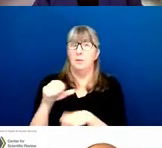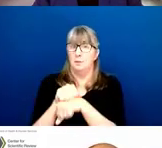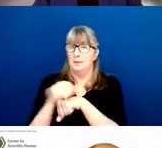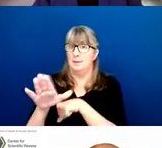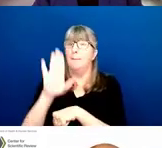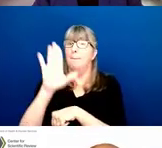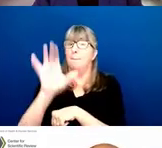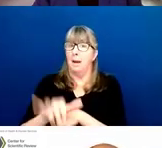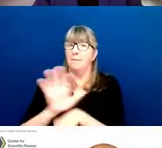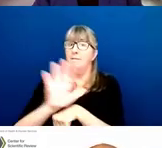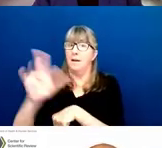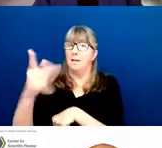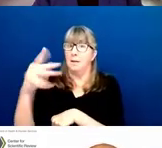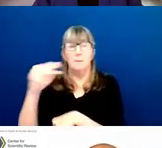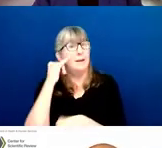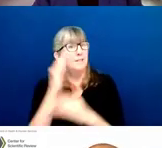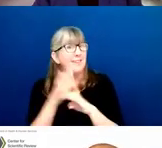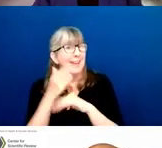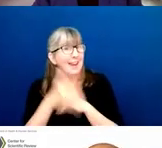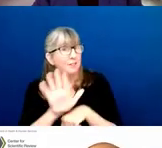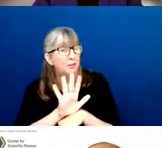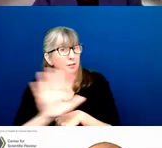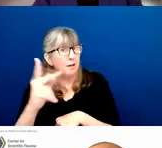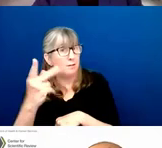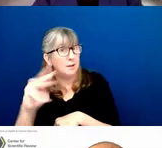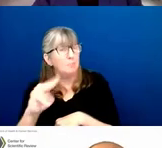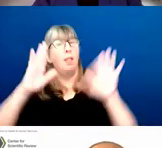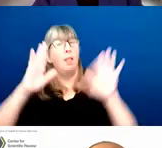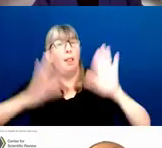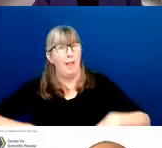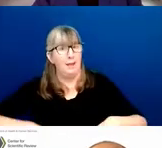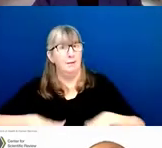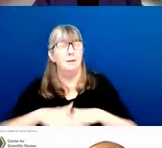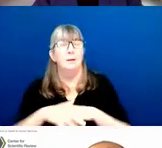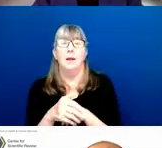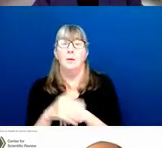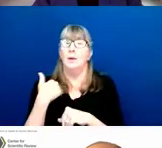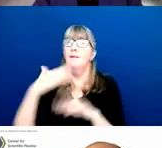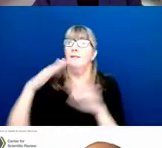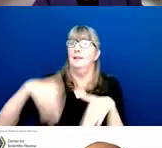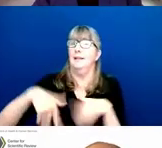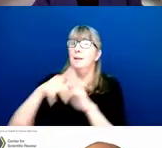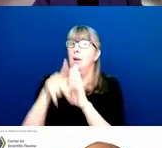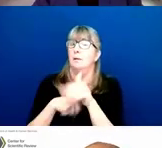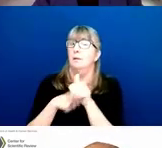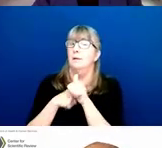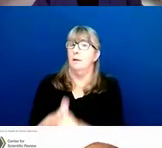Things that come in after 5 p.m. are considered to be late, and are subject to our late policy, and we may not be able to accept them.